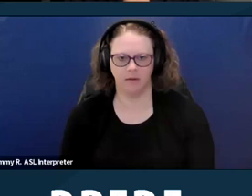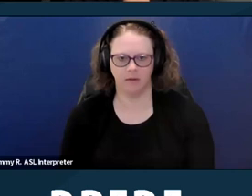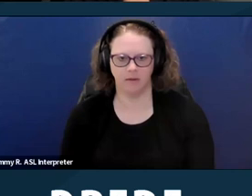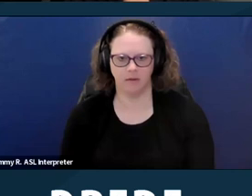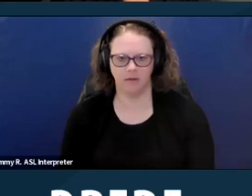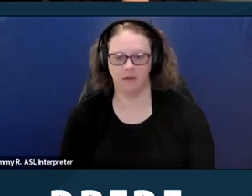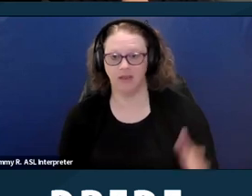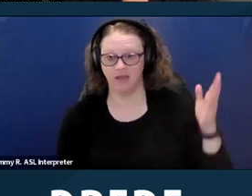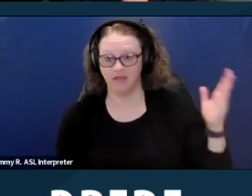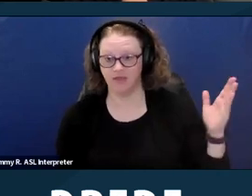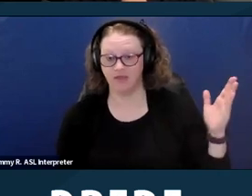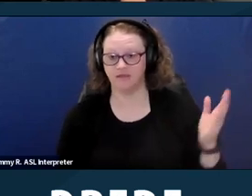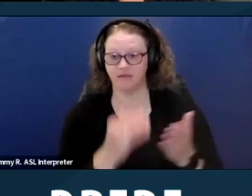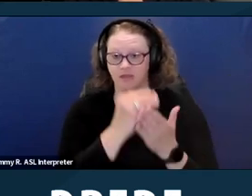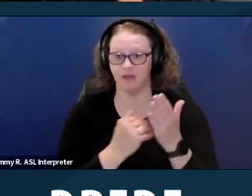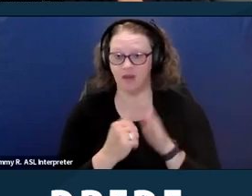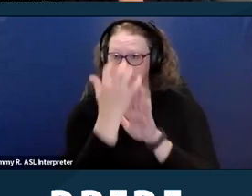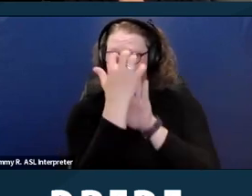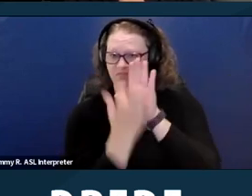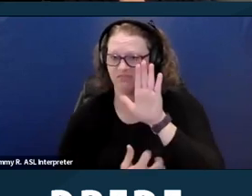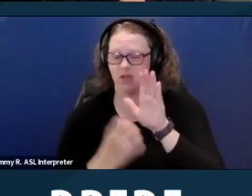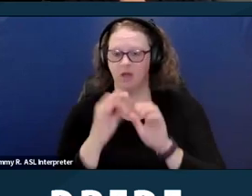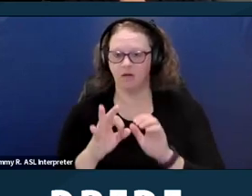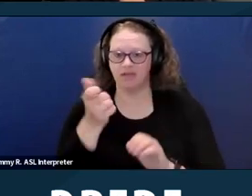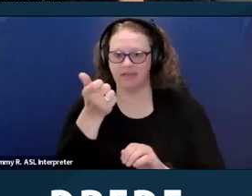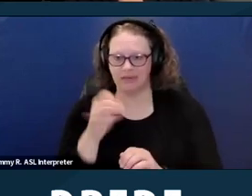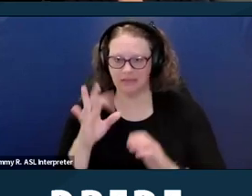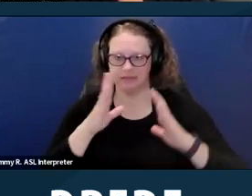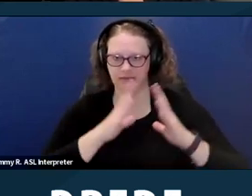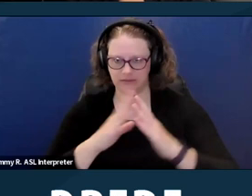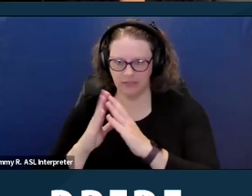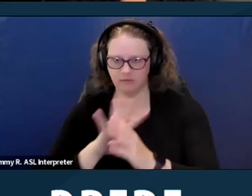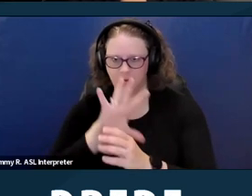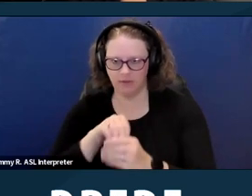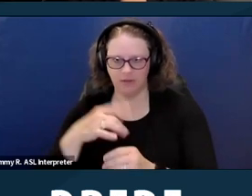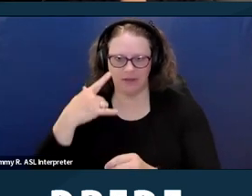This slide contains a list of the 19 municipalities in California, both cities